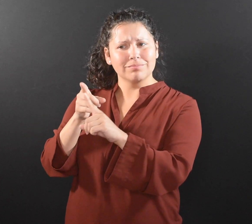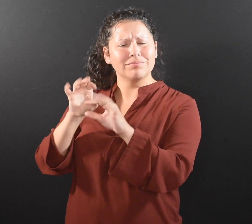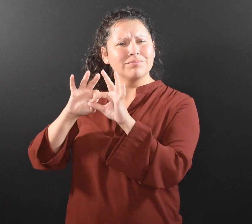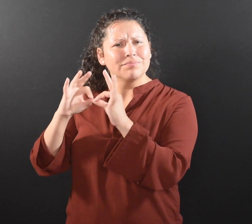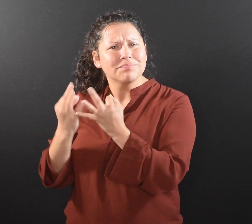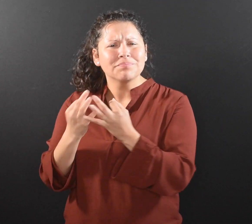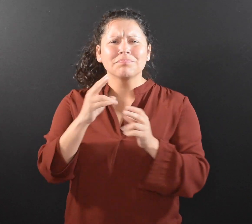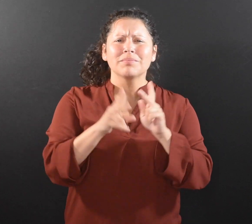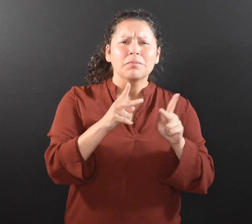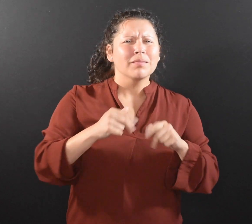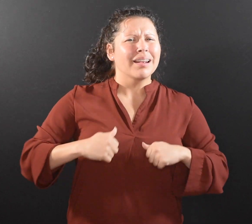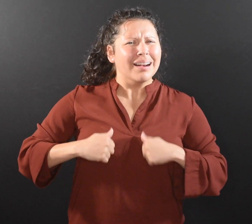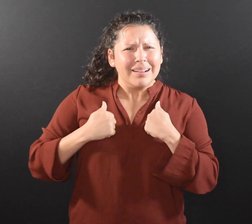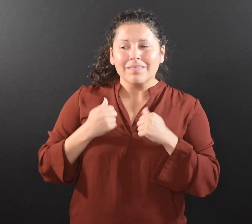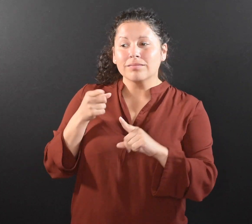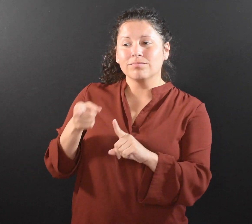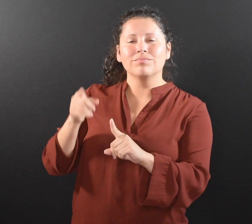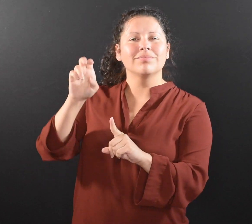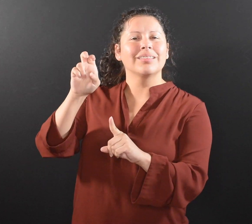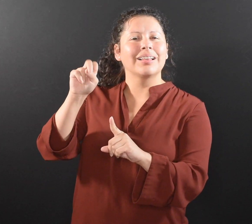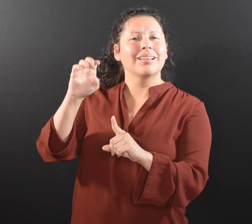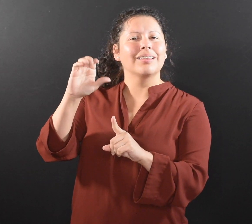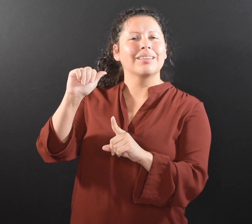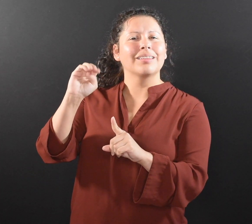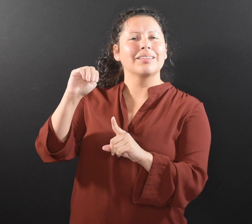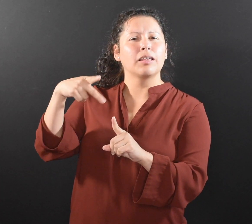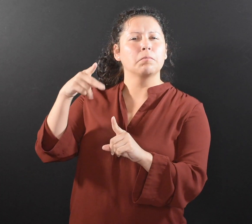Families and People Living in Encampments